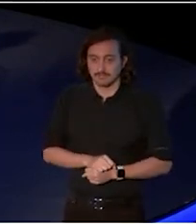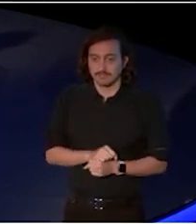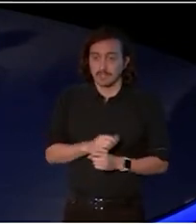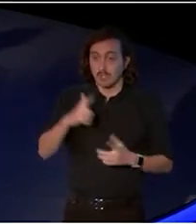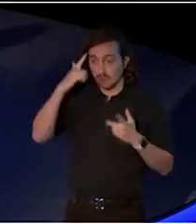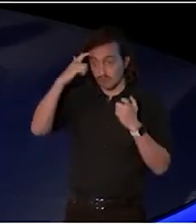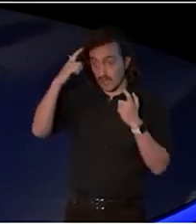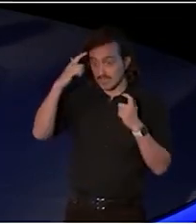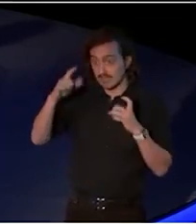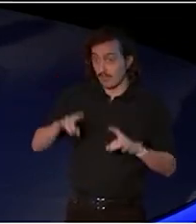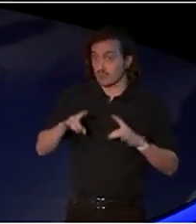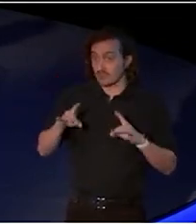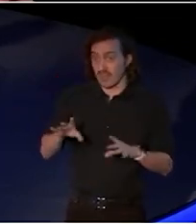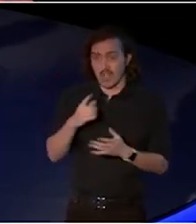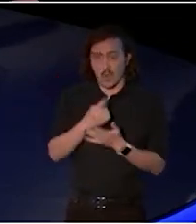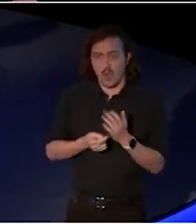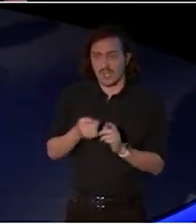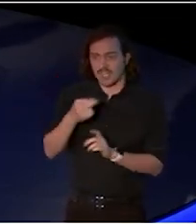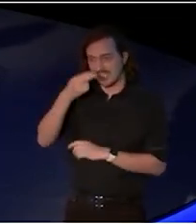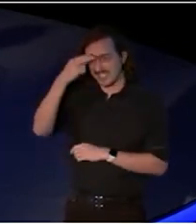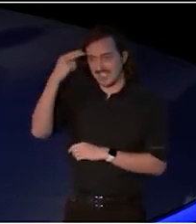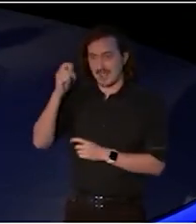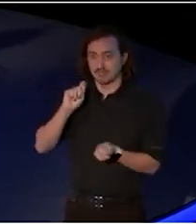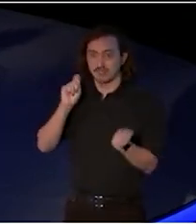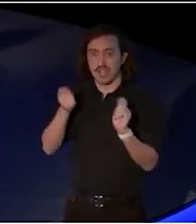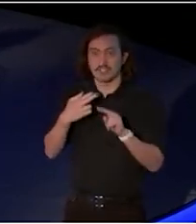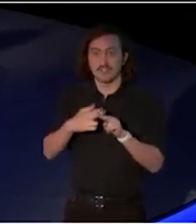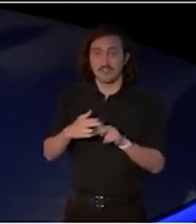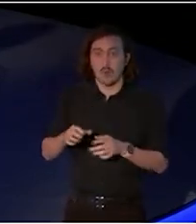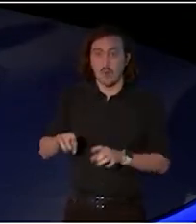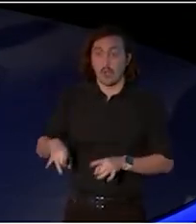change for the Australia Council, it's not just a facelift,